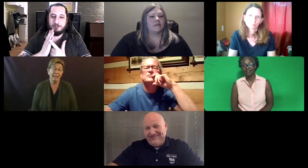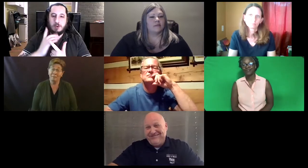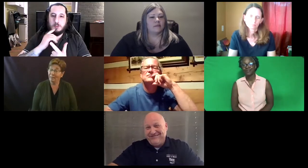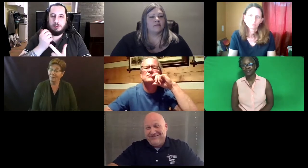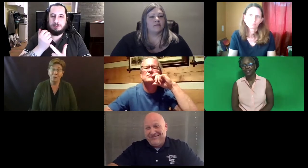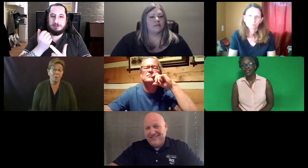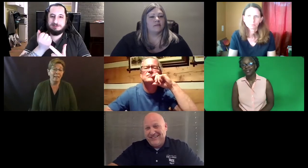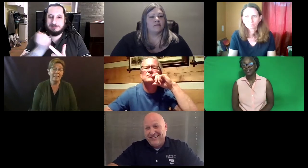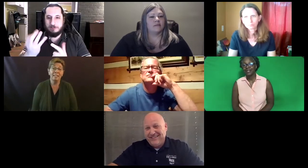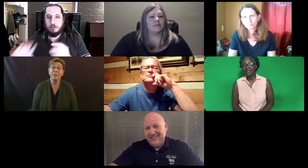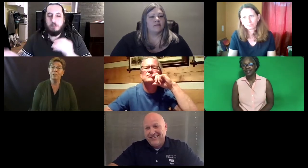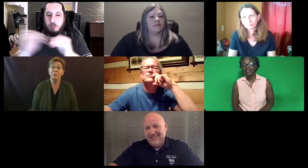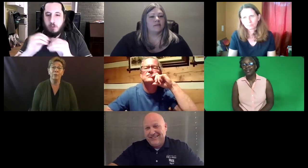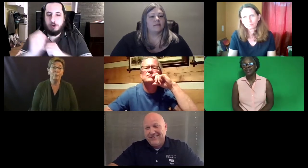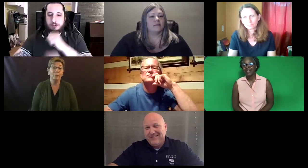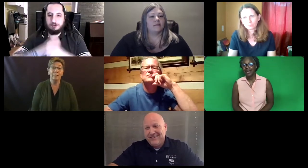Trenton: That's very true.